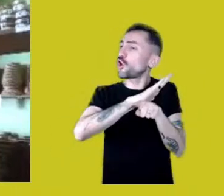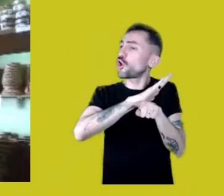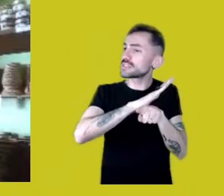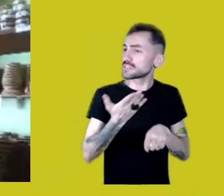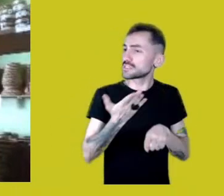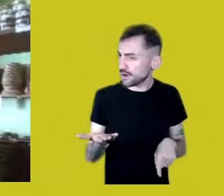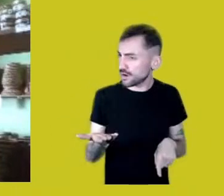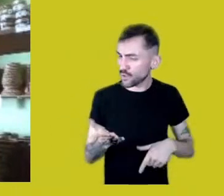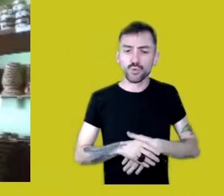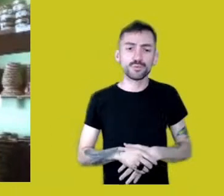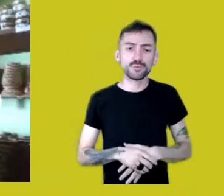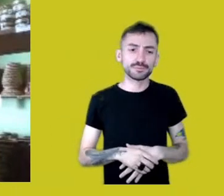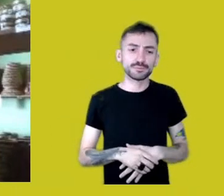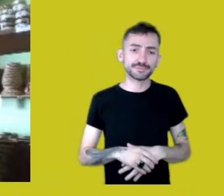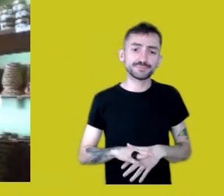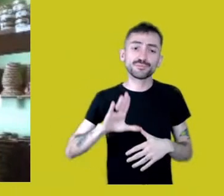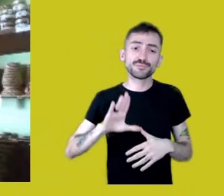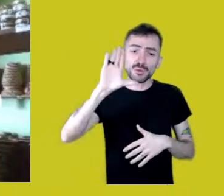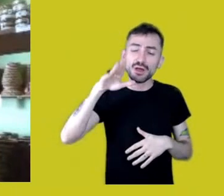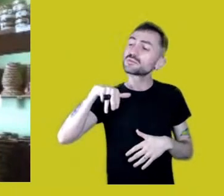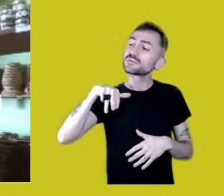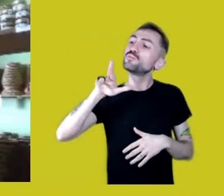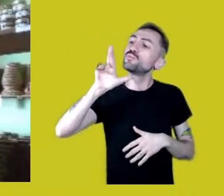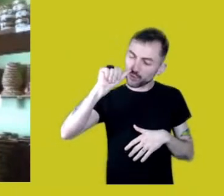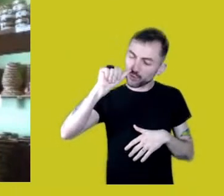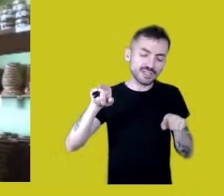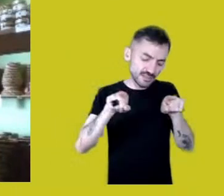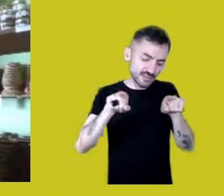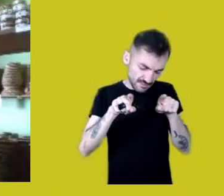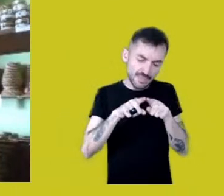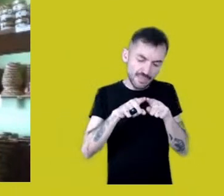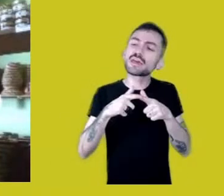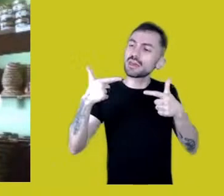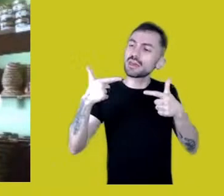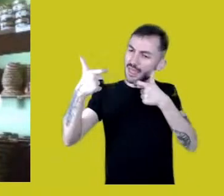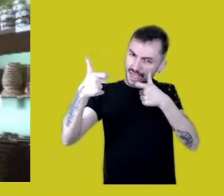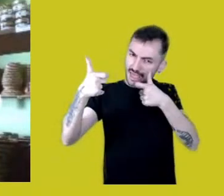but the Mura are warriors, and people say about the Mura: